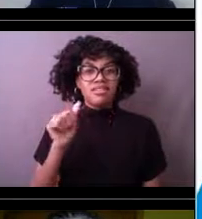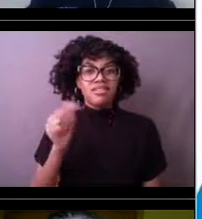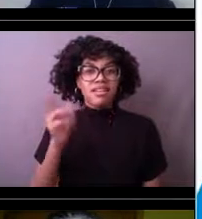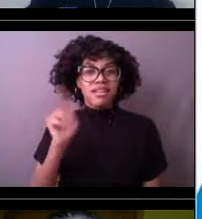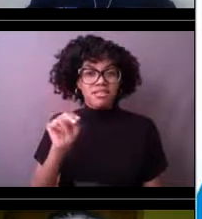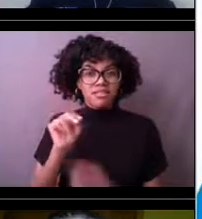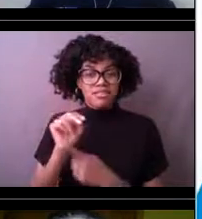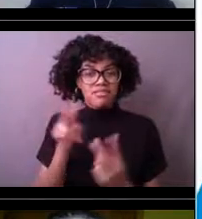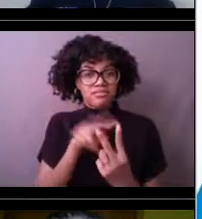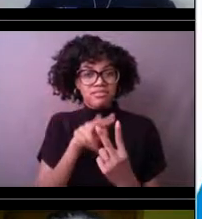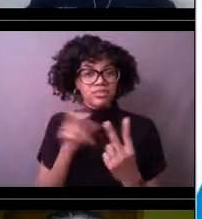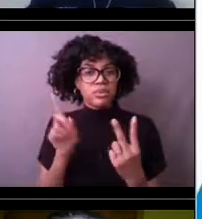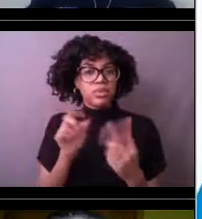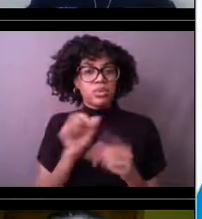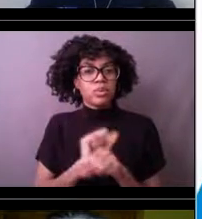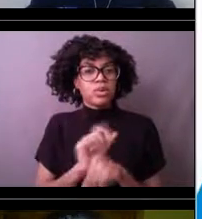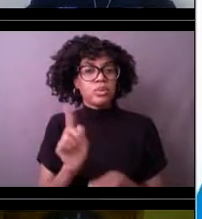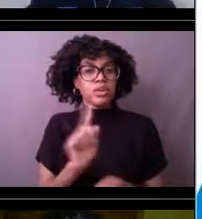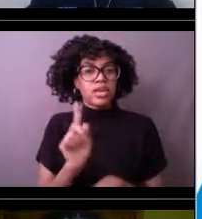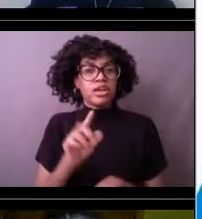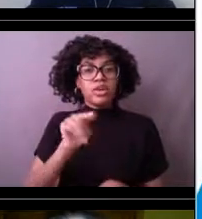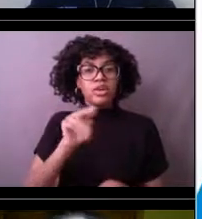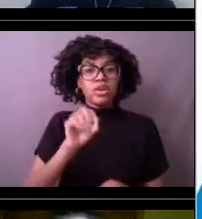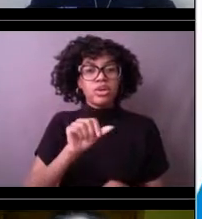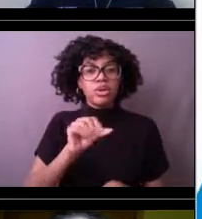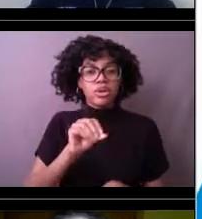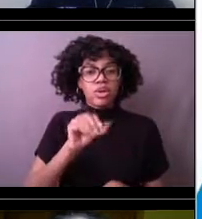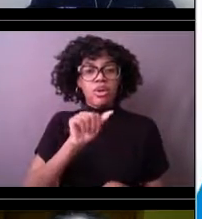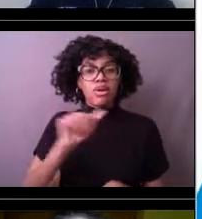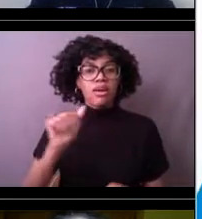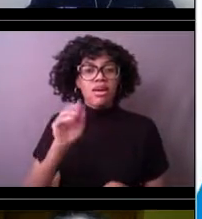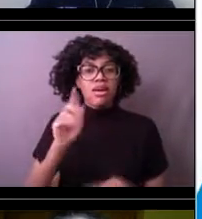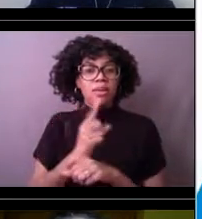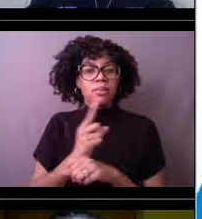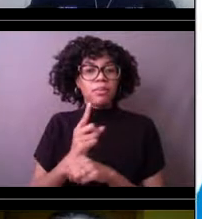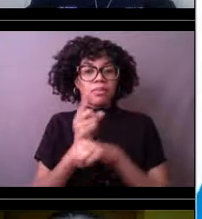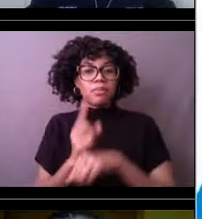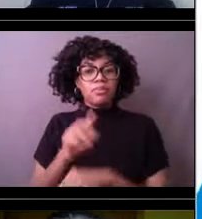located at the Stennis Space Center near Kiln, Mississippi.